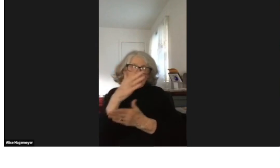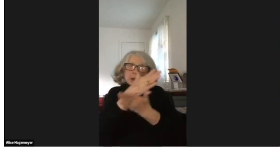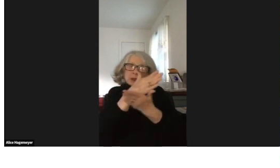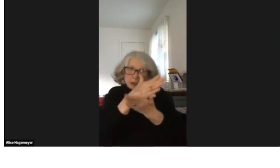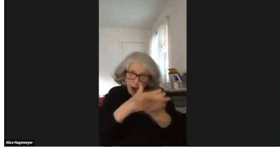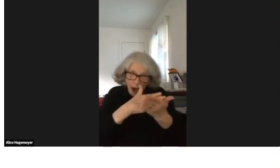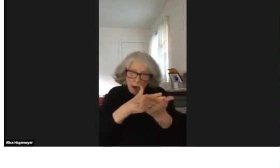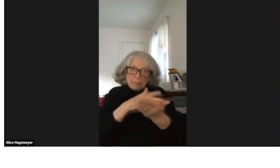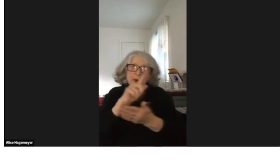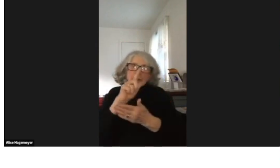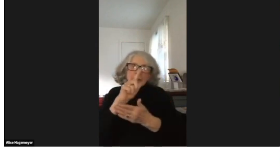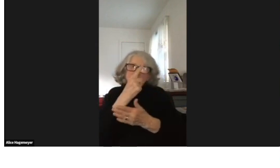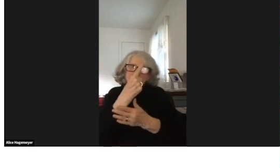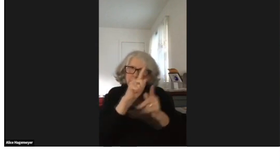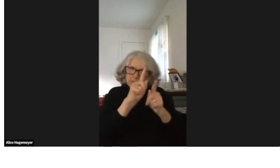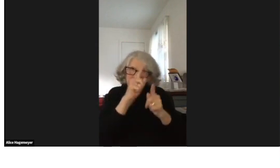There are school libraries.